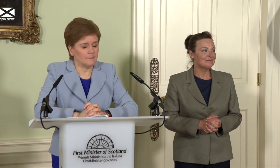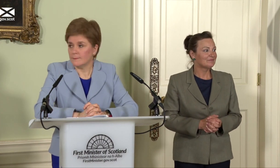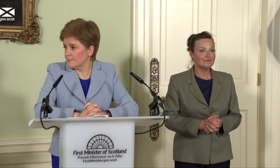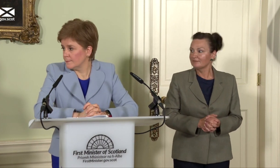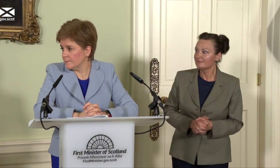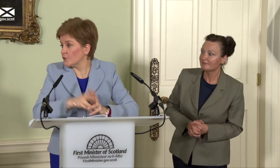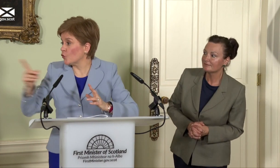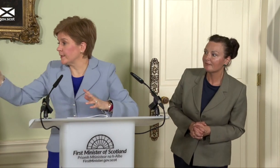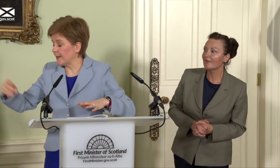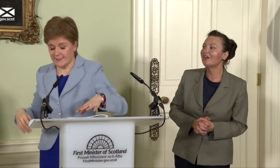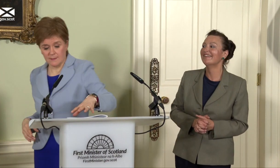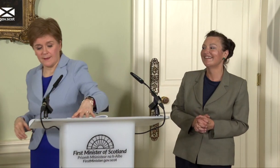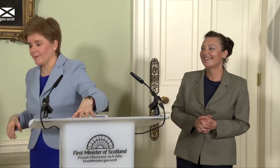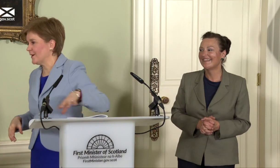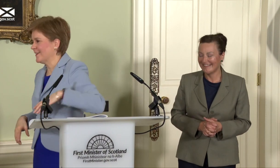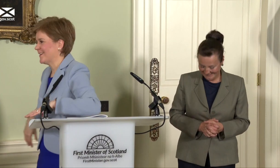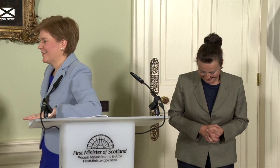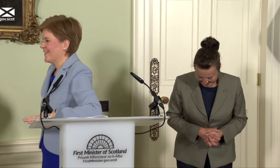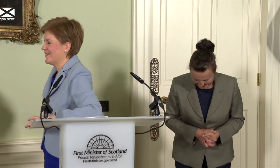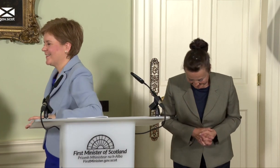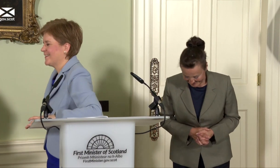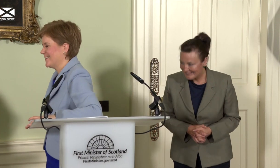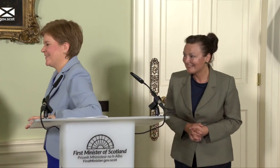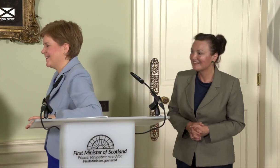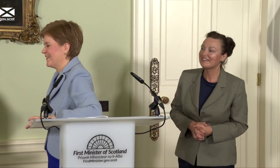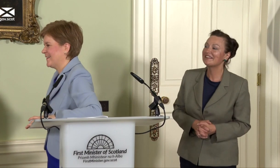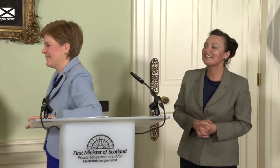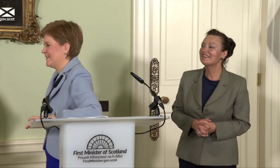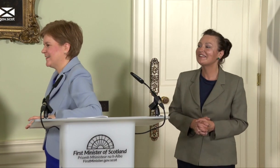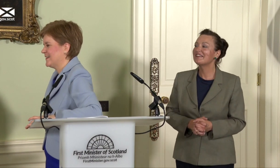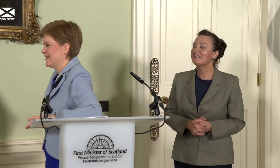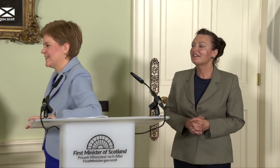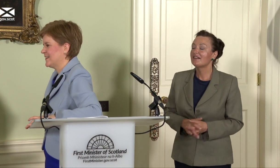Sorry, yes. Hi, I just wanted to ask if you can